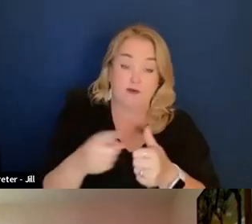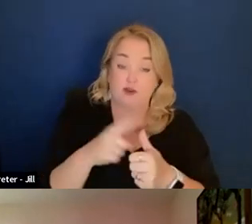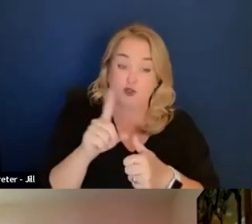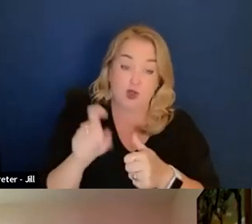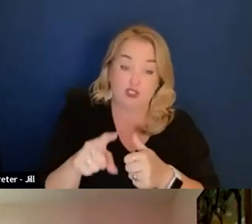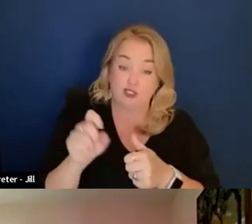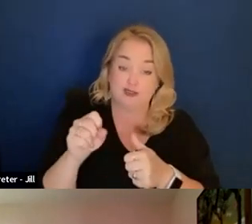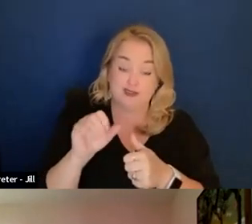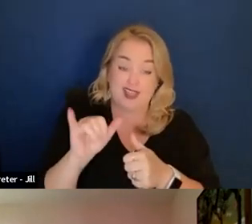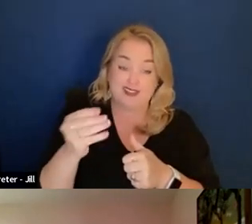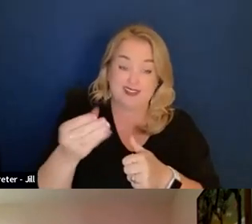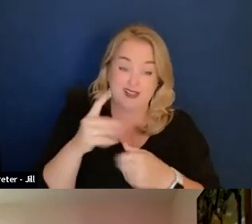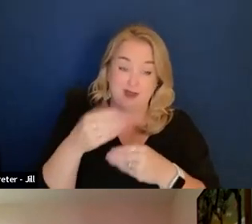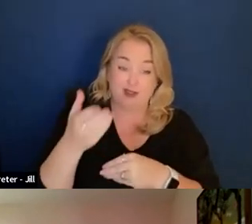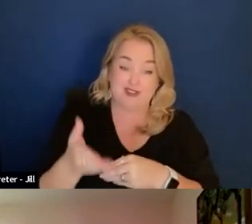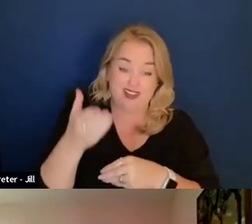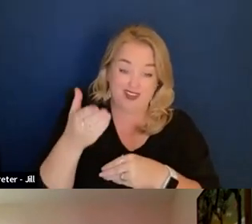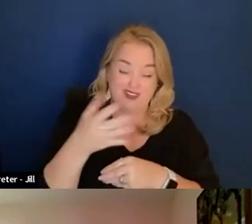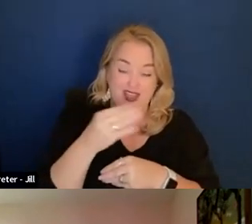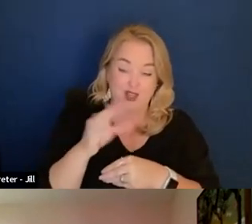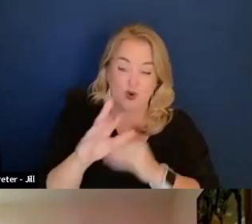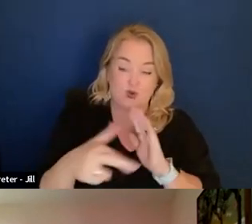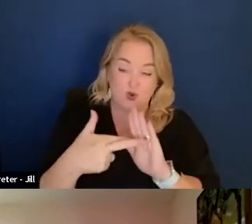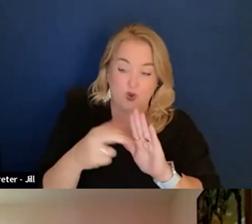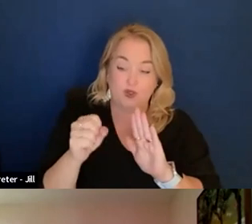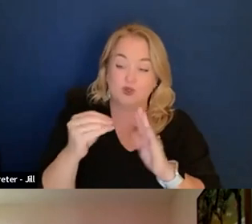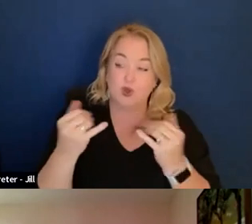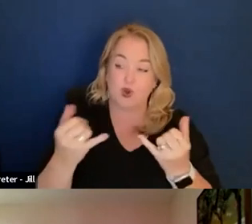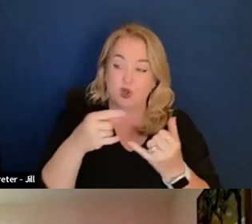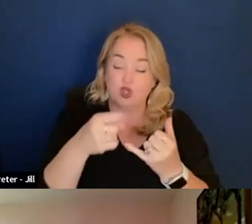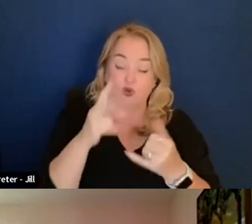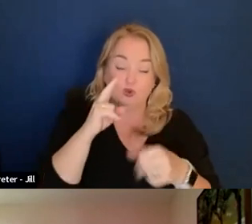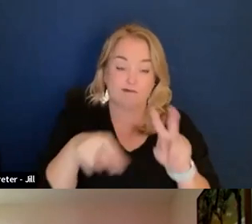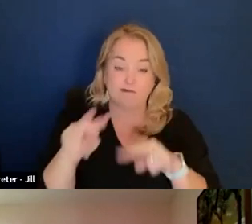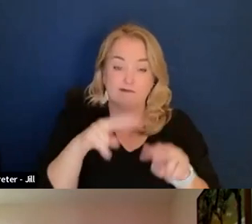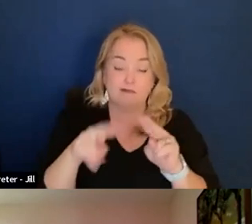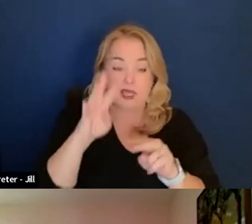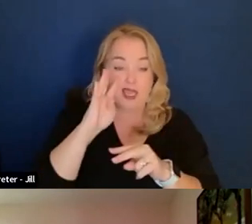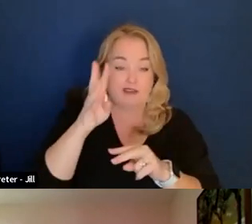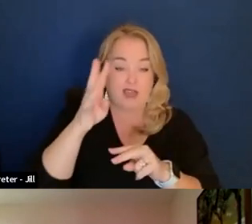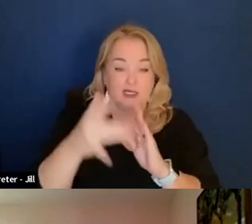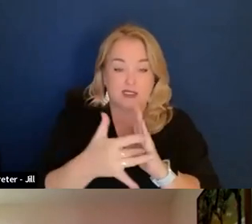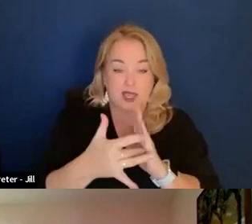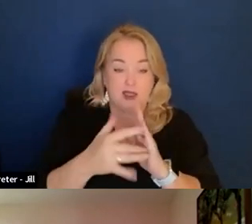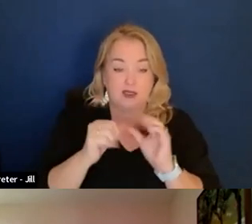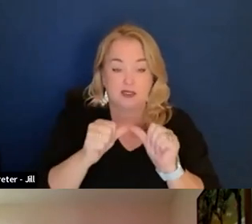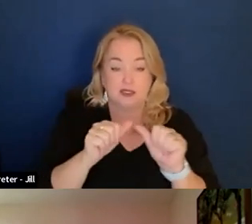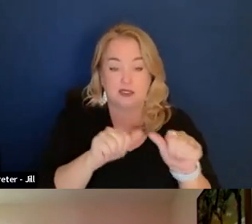and it is to tell us a little bit about yourself and your role. So you are looking at innovative tech as it relates to sustainability